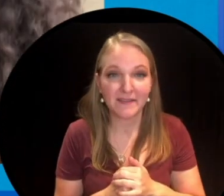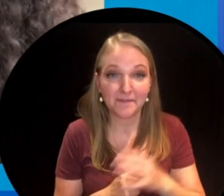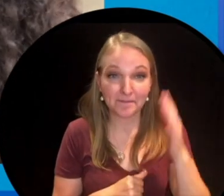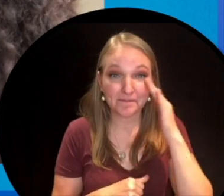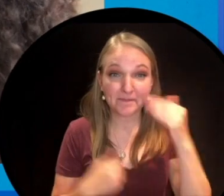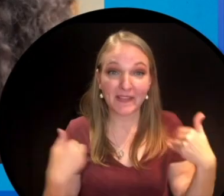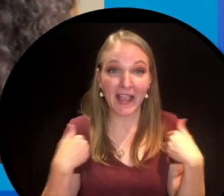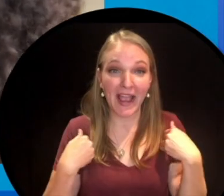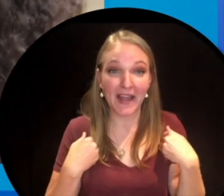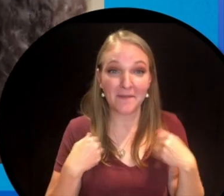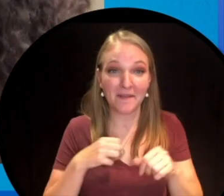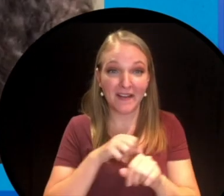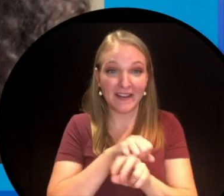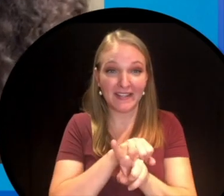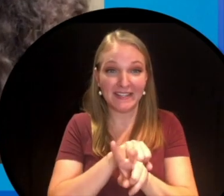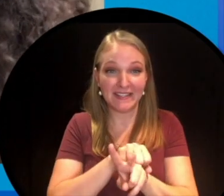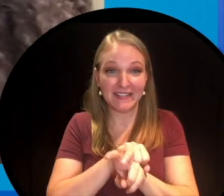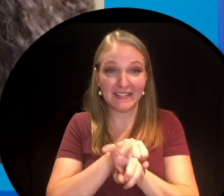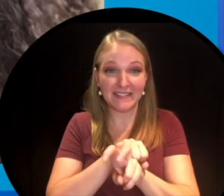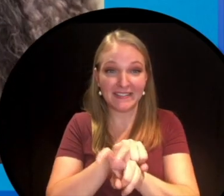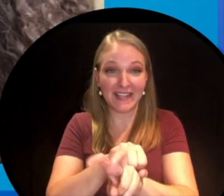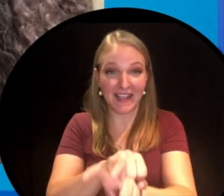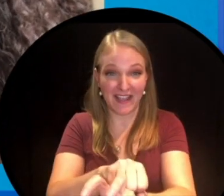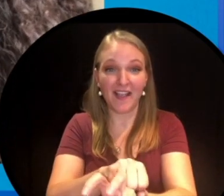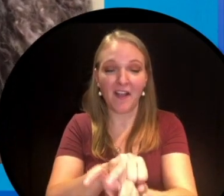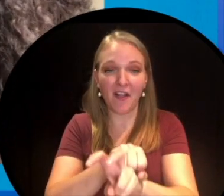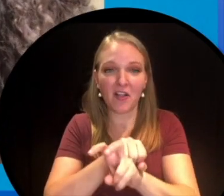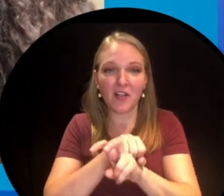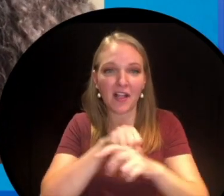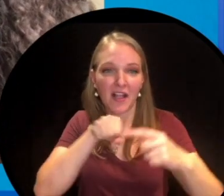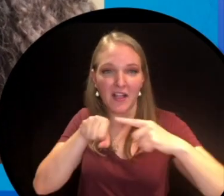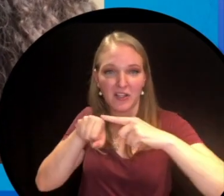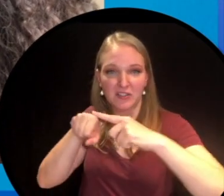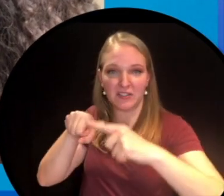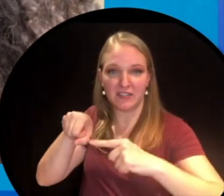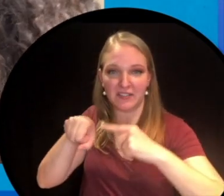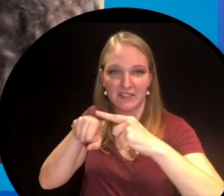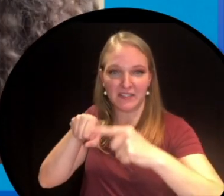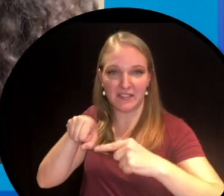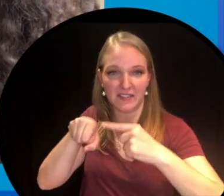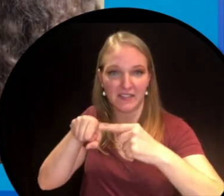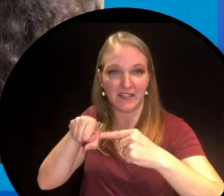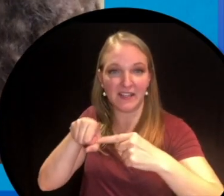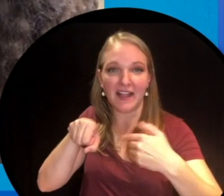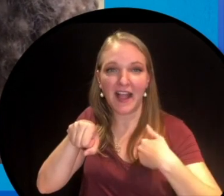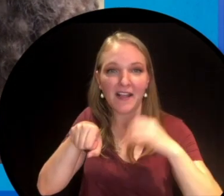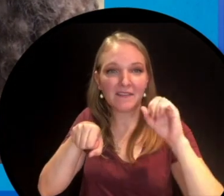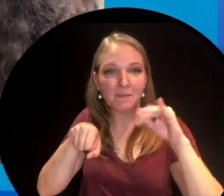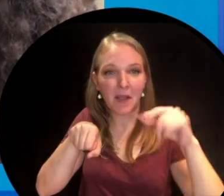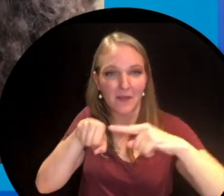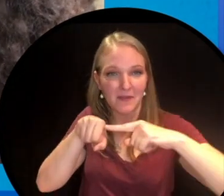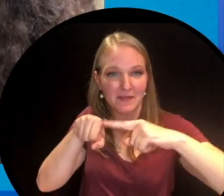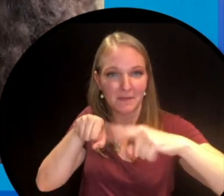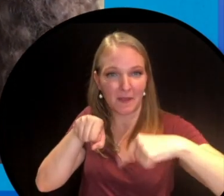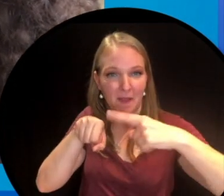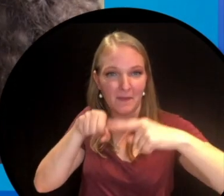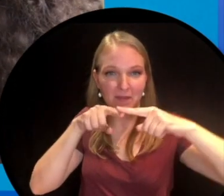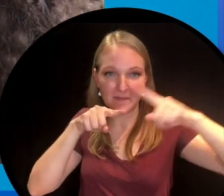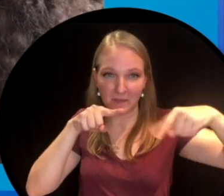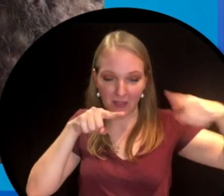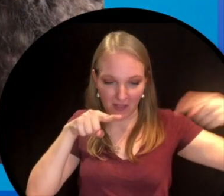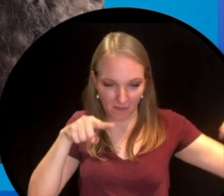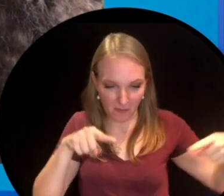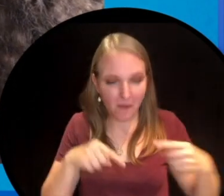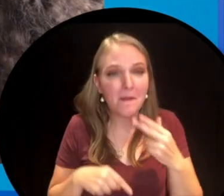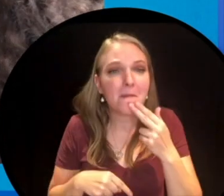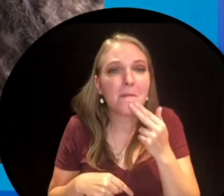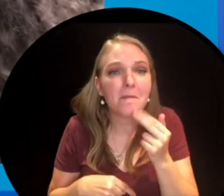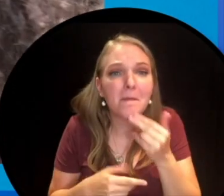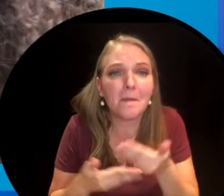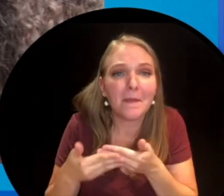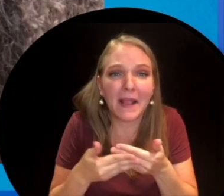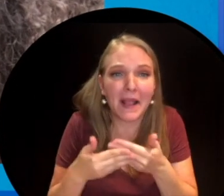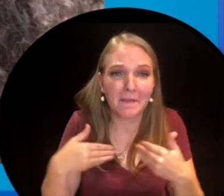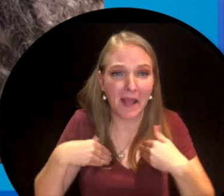is in the shell of a snail like this one or even the shell of a baby snail like this one.